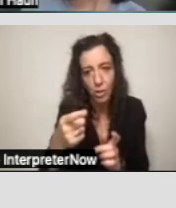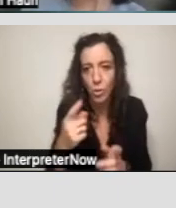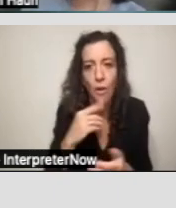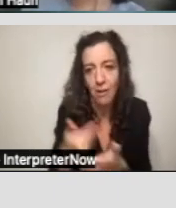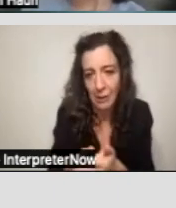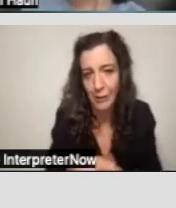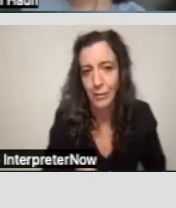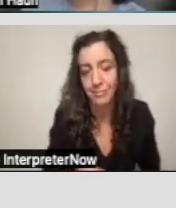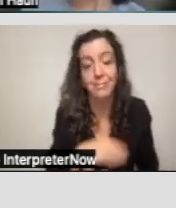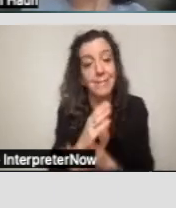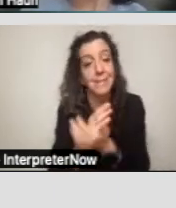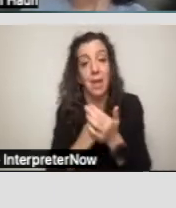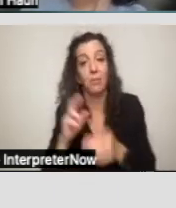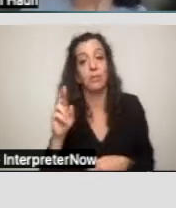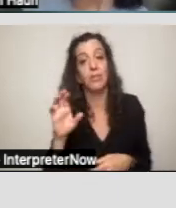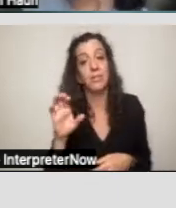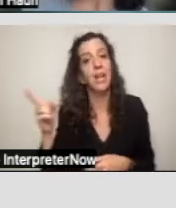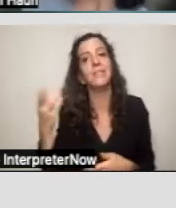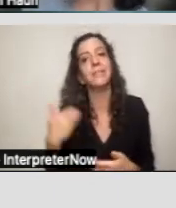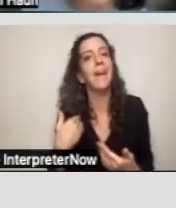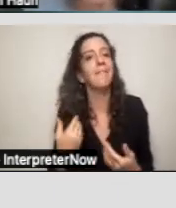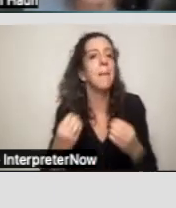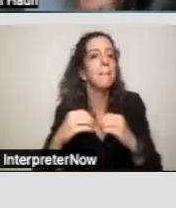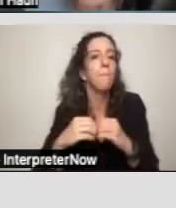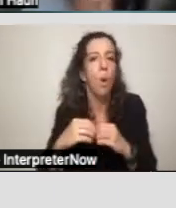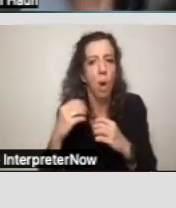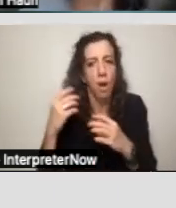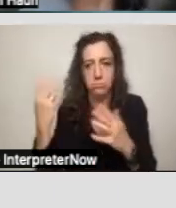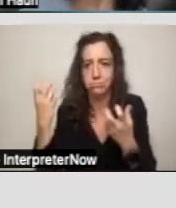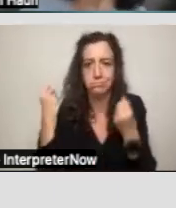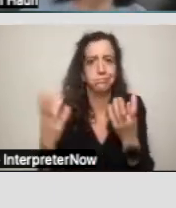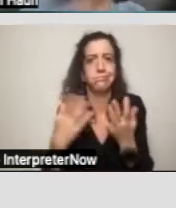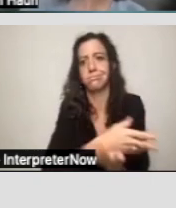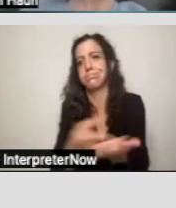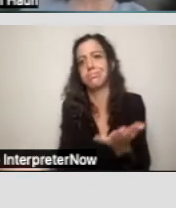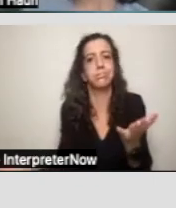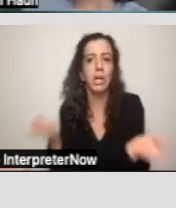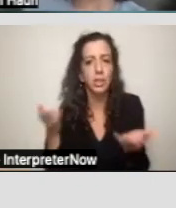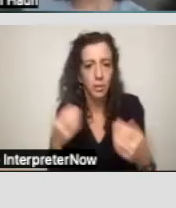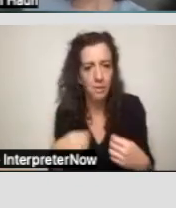Some regional centers may have some more robust offerings of these types of services, and